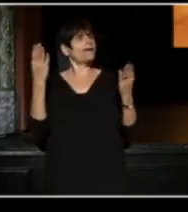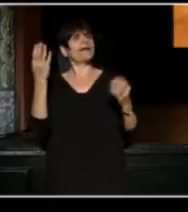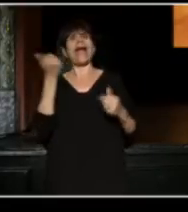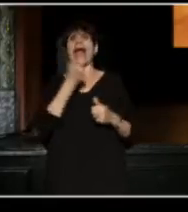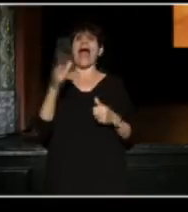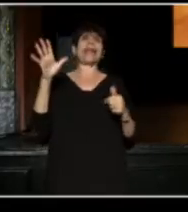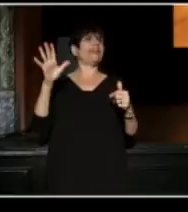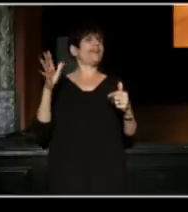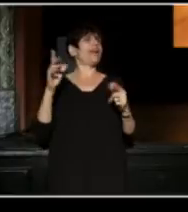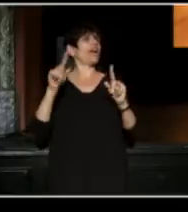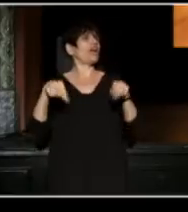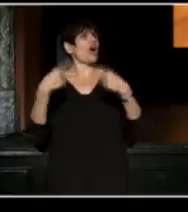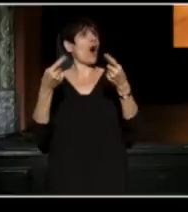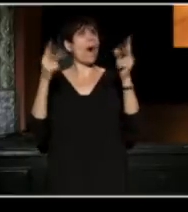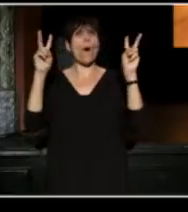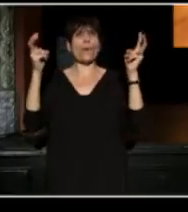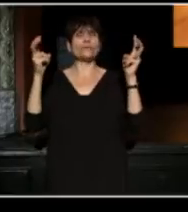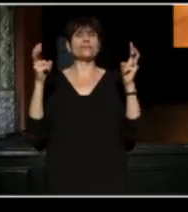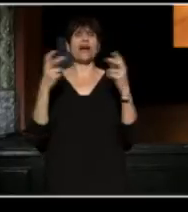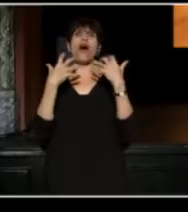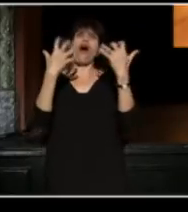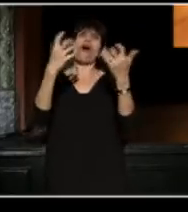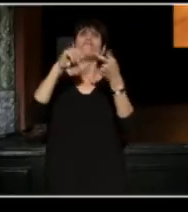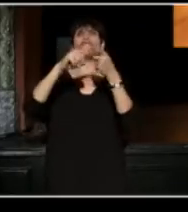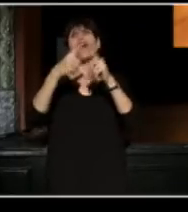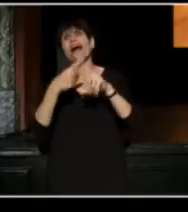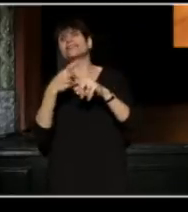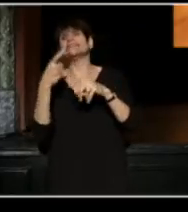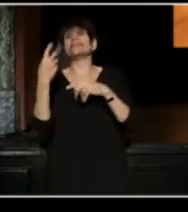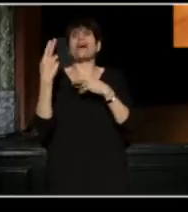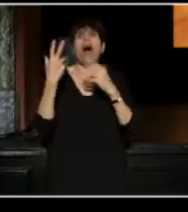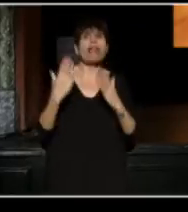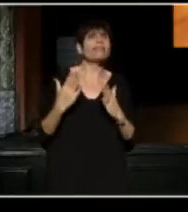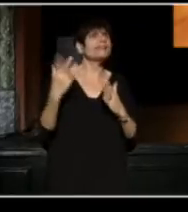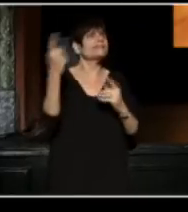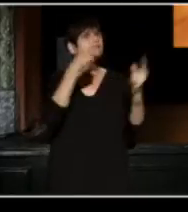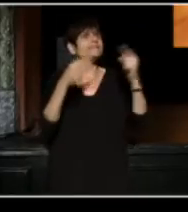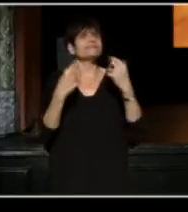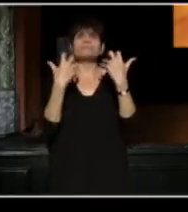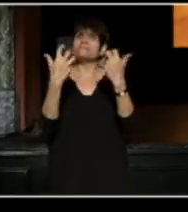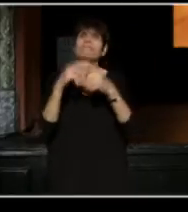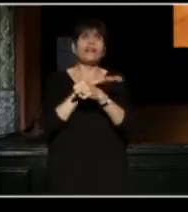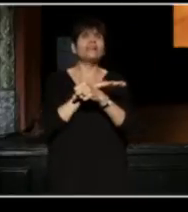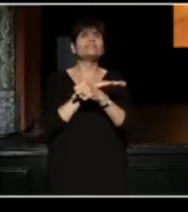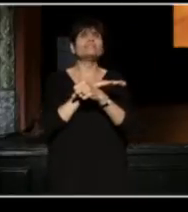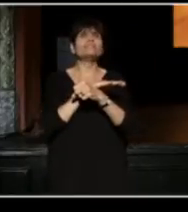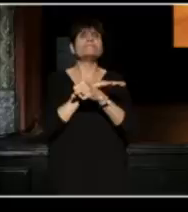and their audience will be filled with friends, and colleagues, and family.